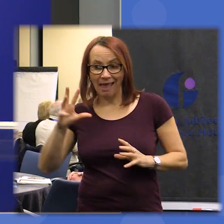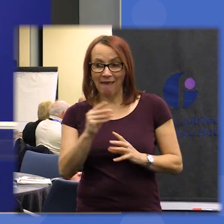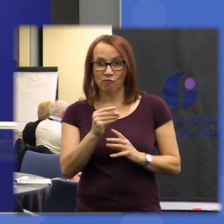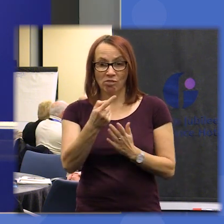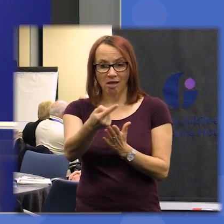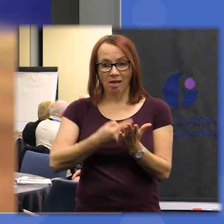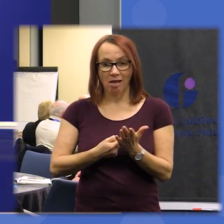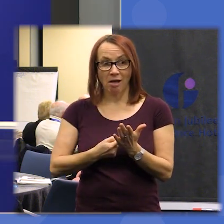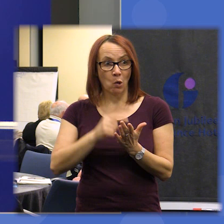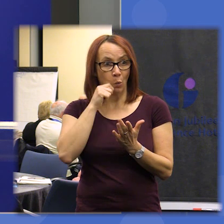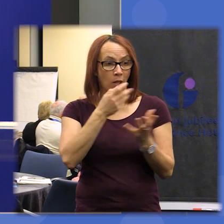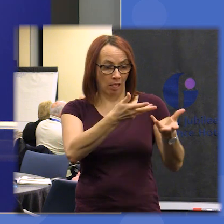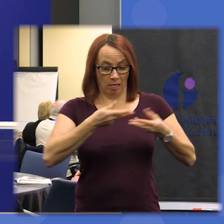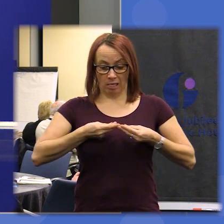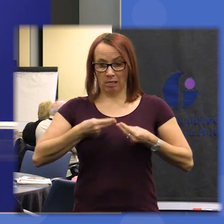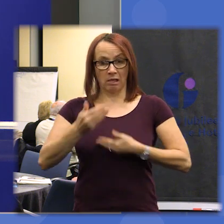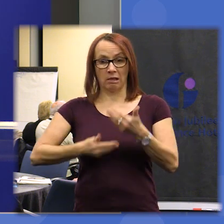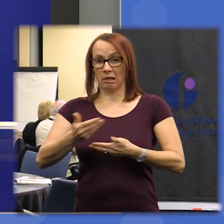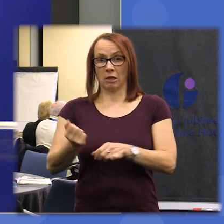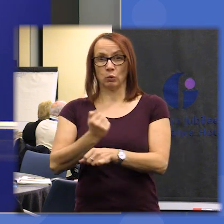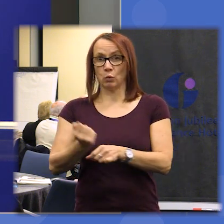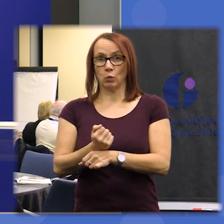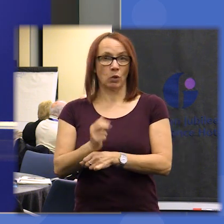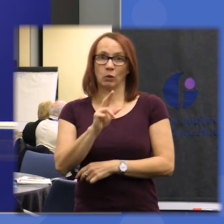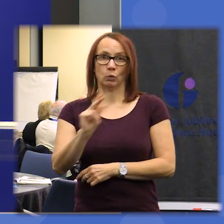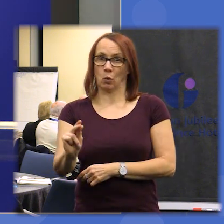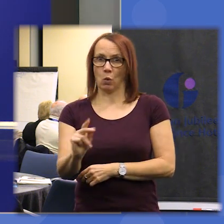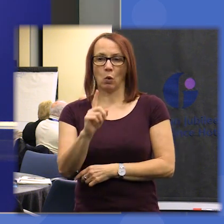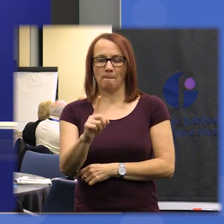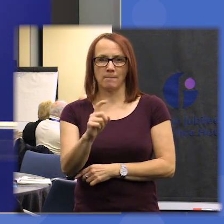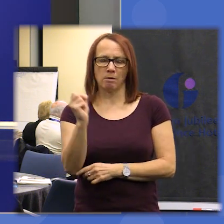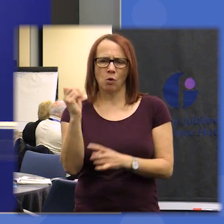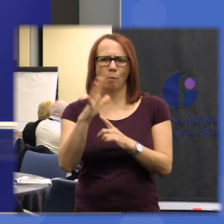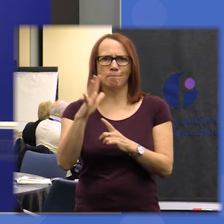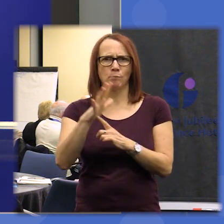but we're we're carrying forwards the ones that are most important to us but